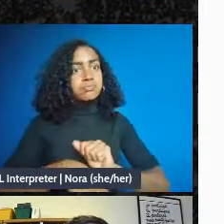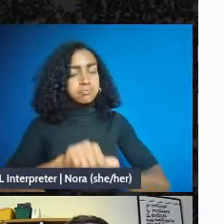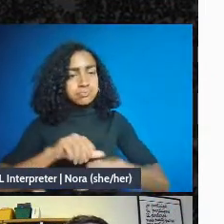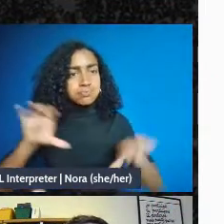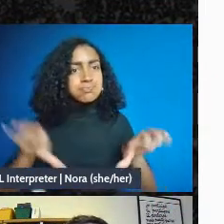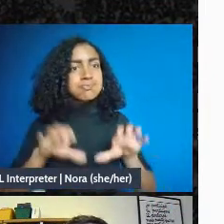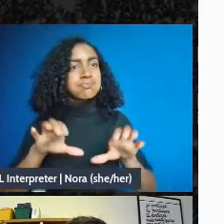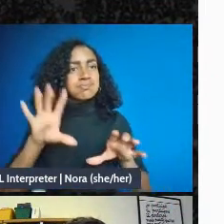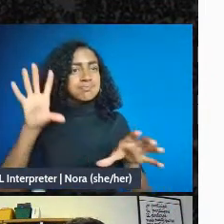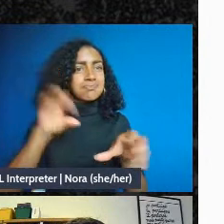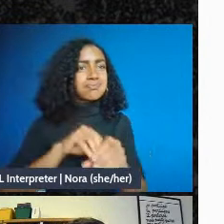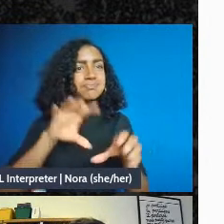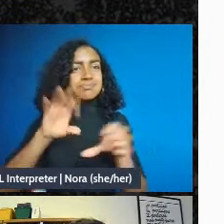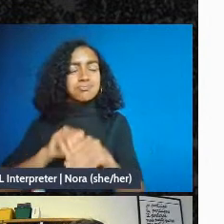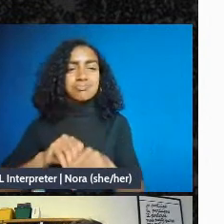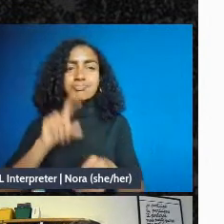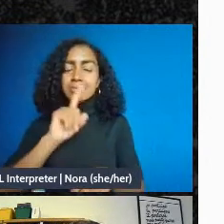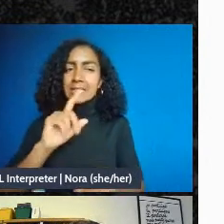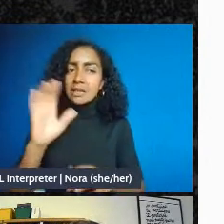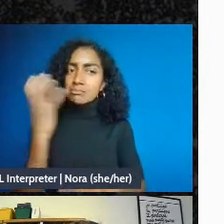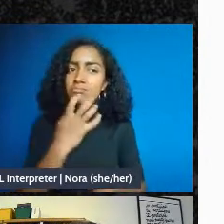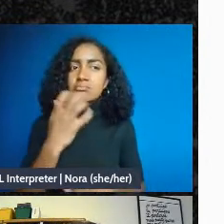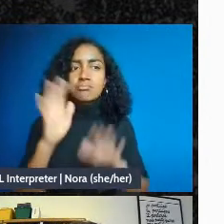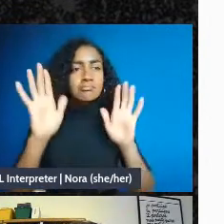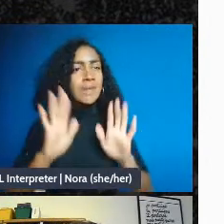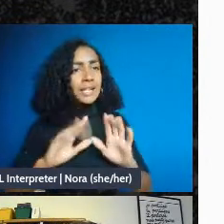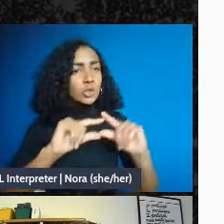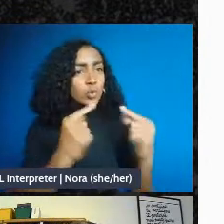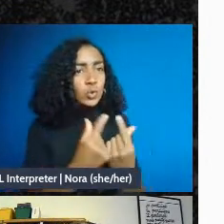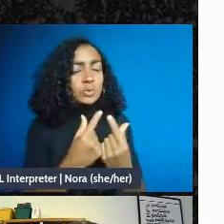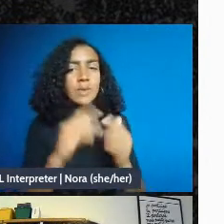have a chance to meet with y'all today. I'm also really excited for the slack